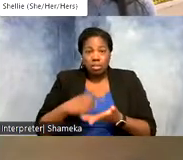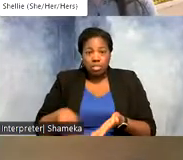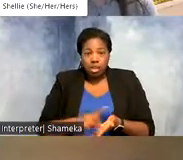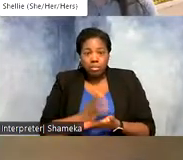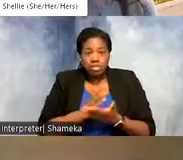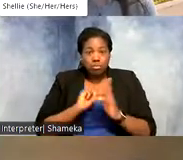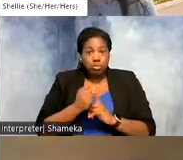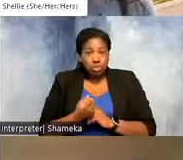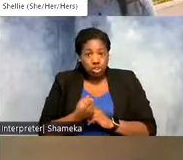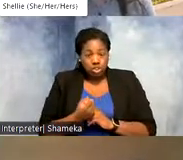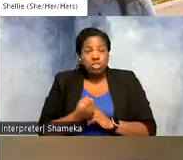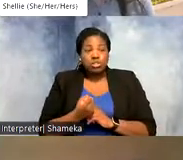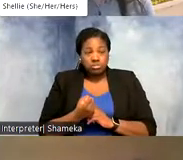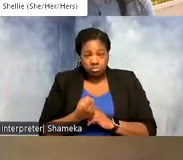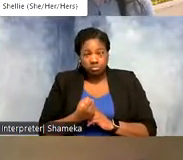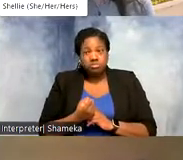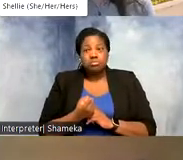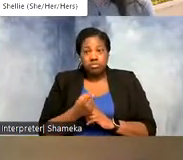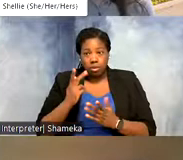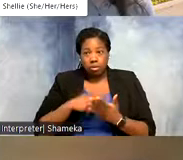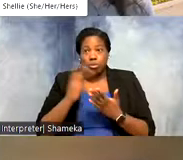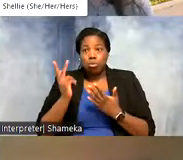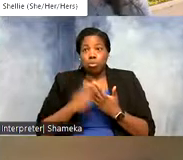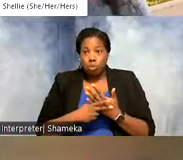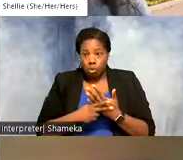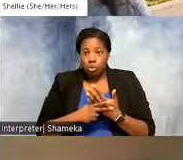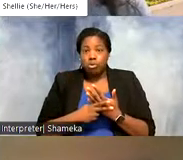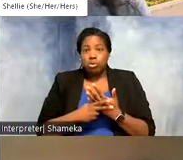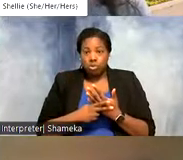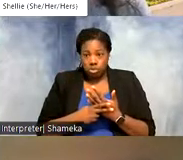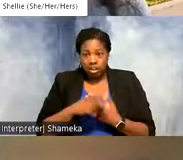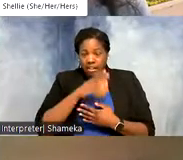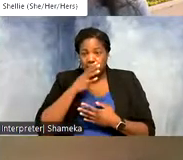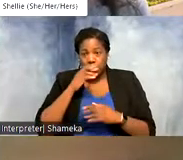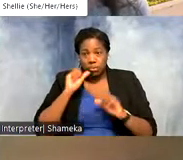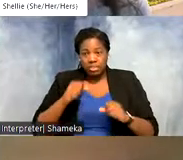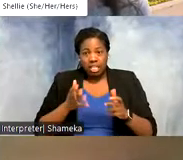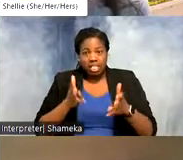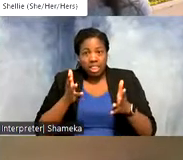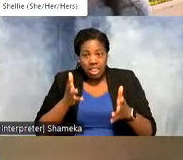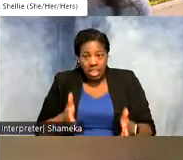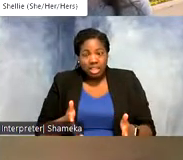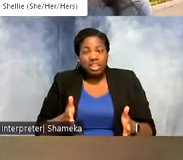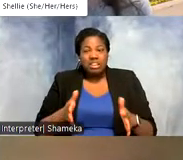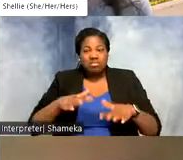there are programs where farmers can leave their fields flooded for the two-week period